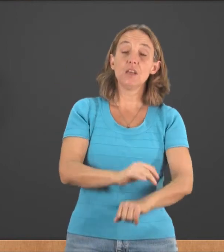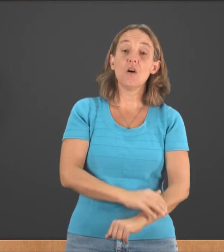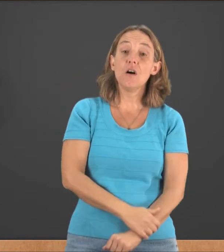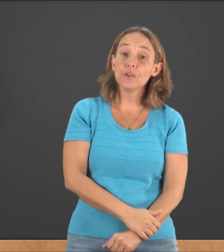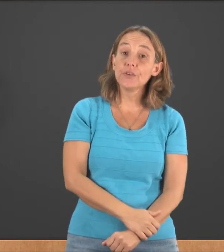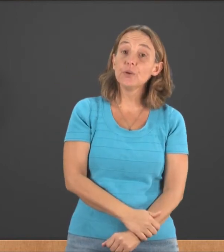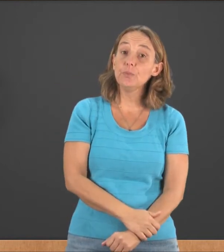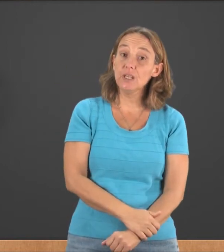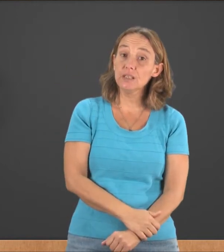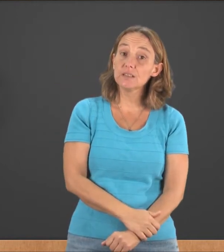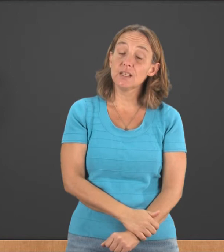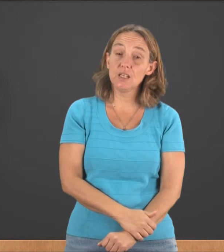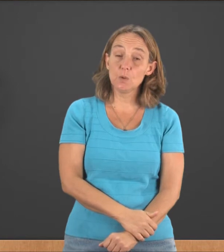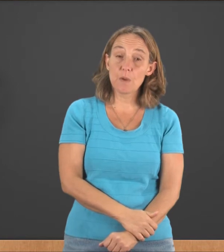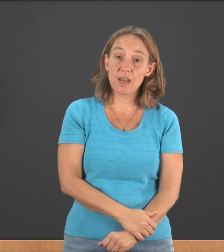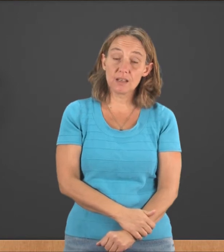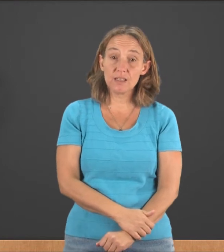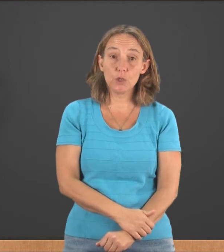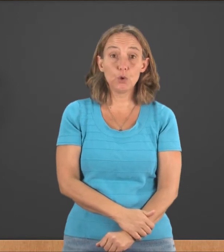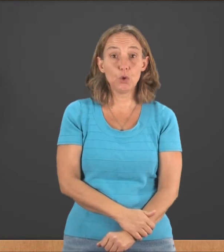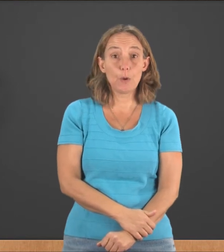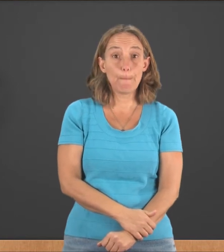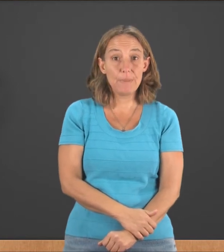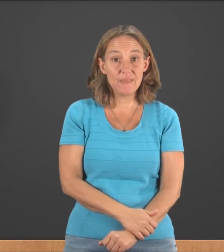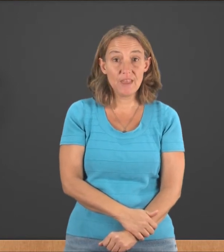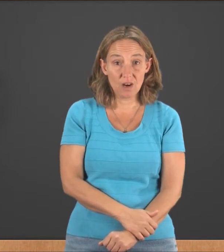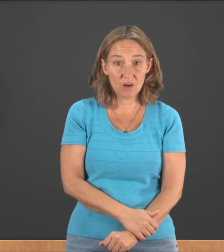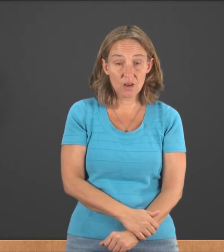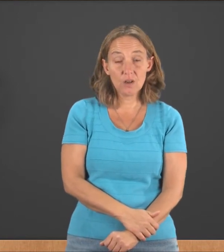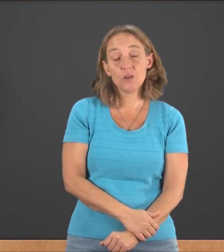It also means idiomatically "been there."